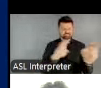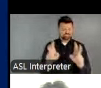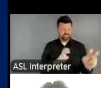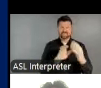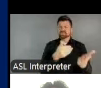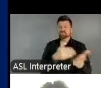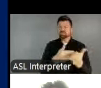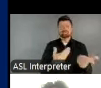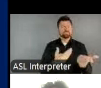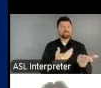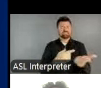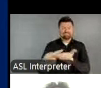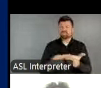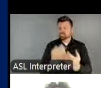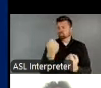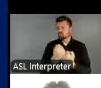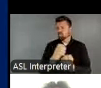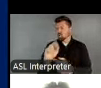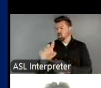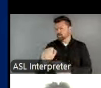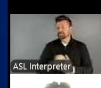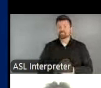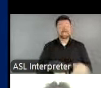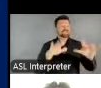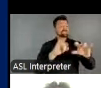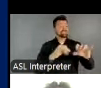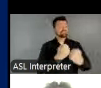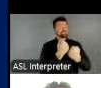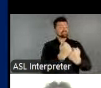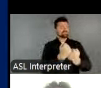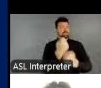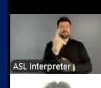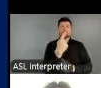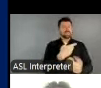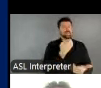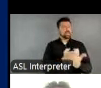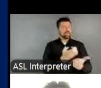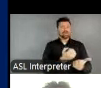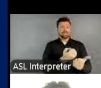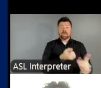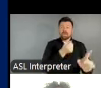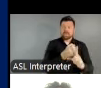the arts. While affirming the importance of economic impacts of the arts, presently,